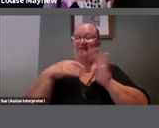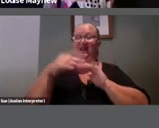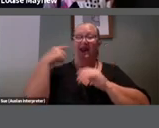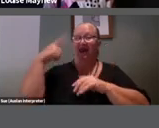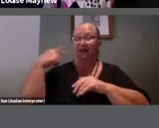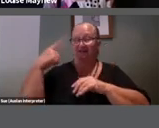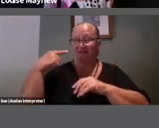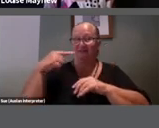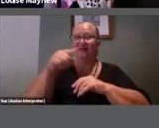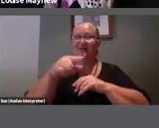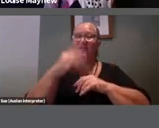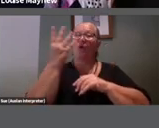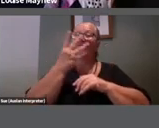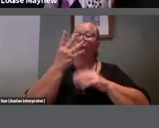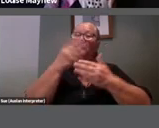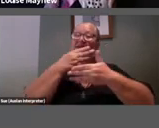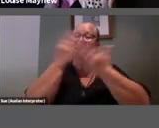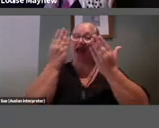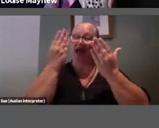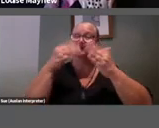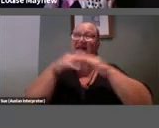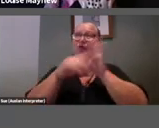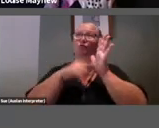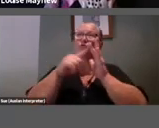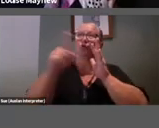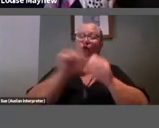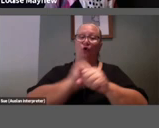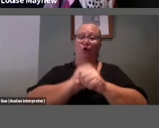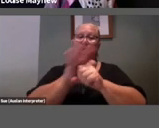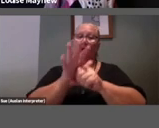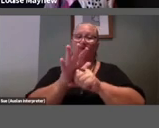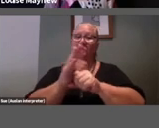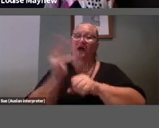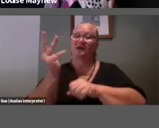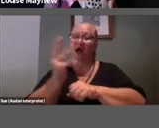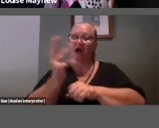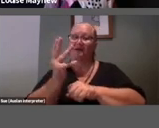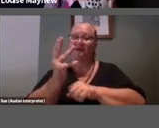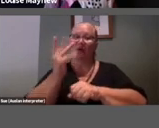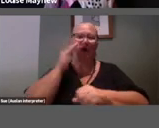into COVID19 induced isolation when they were feeling pretty bored and